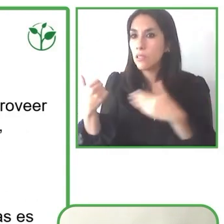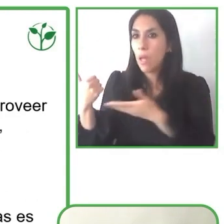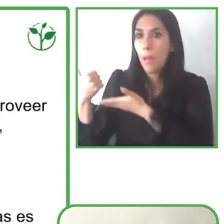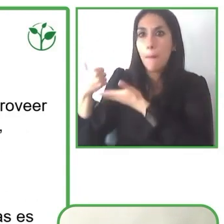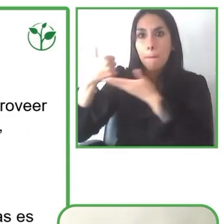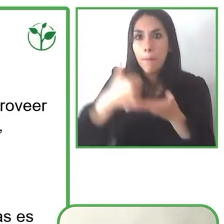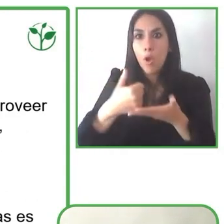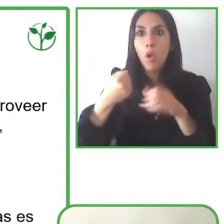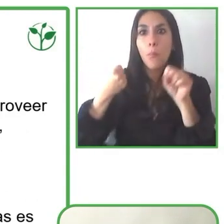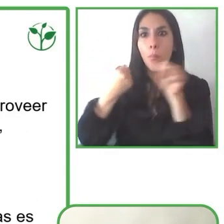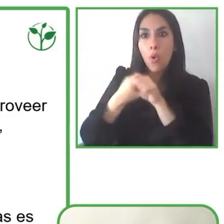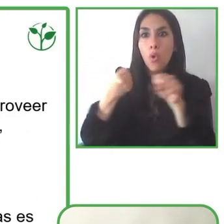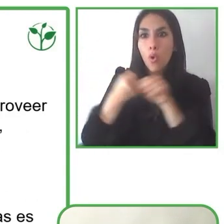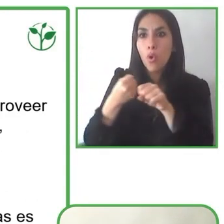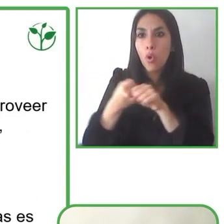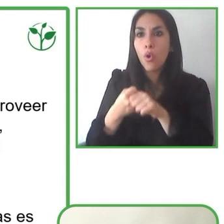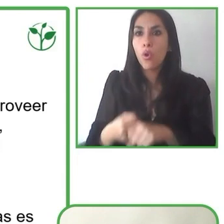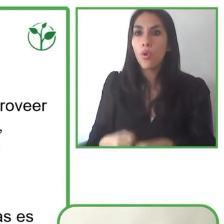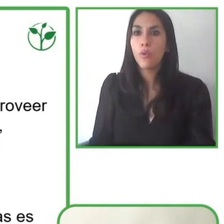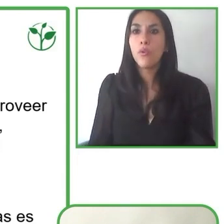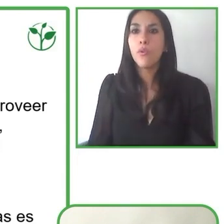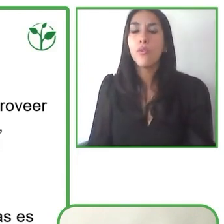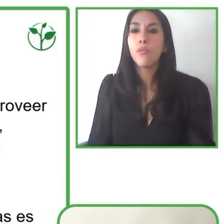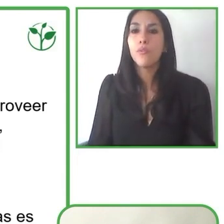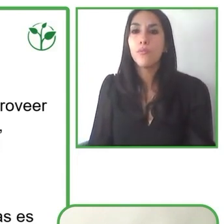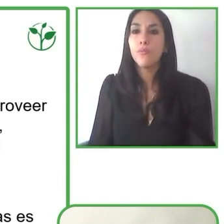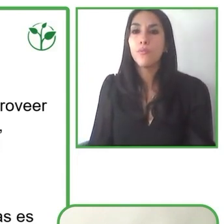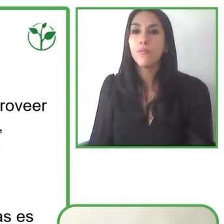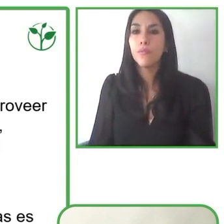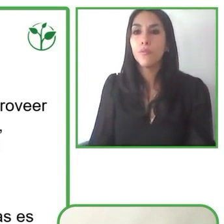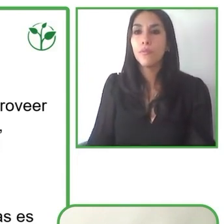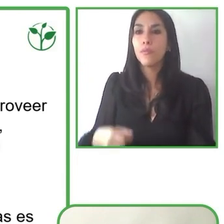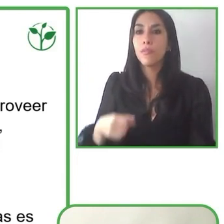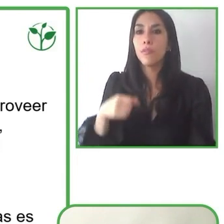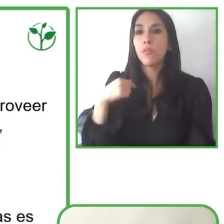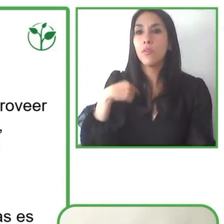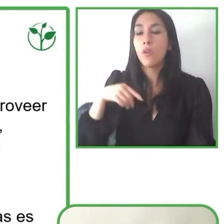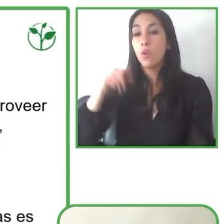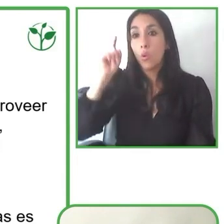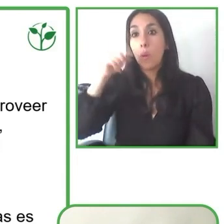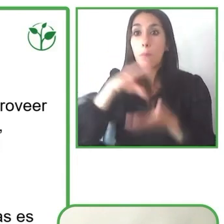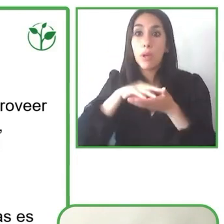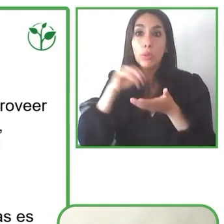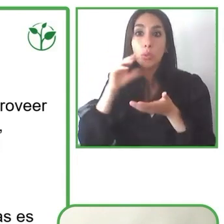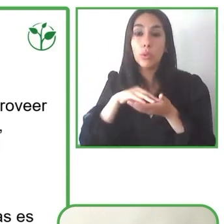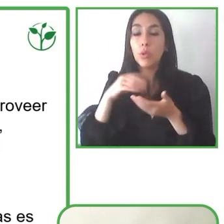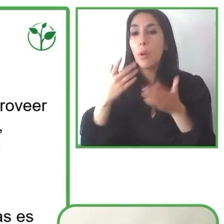And so that's the lessons that we've learned along the way, include the fact that sustainability